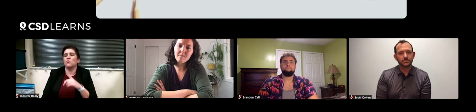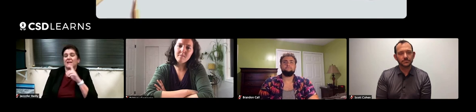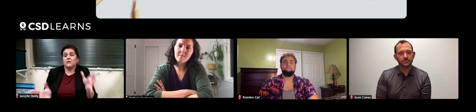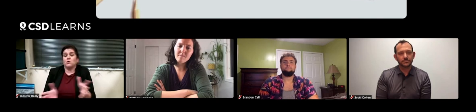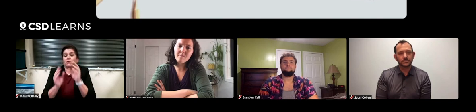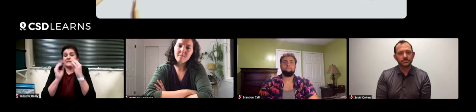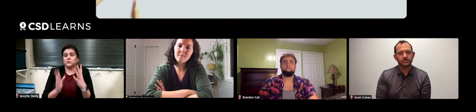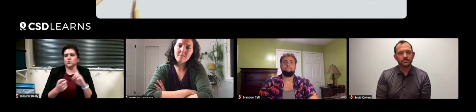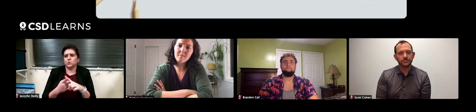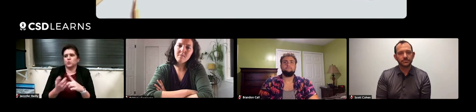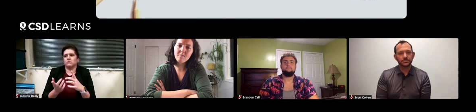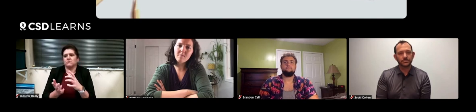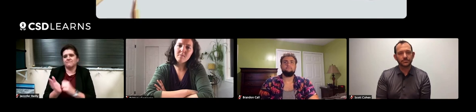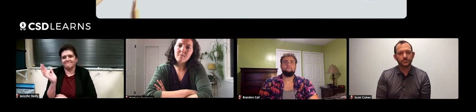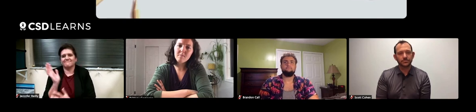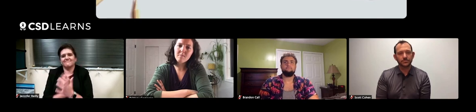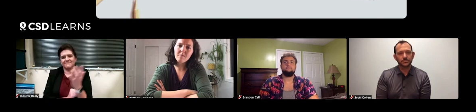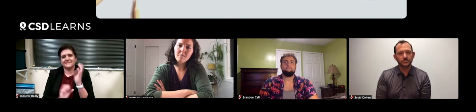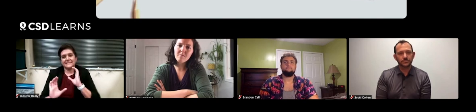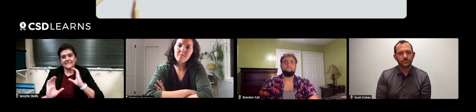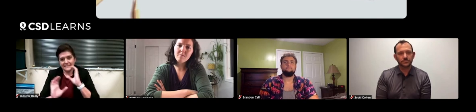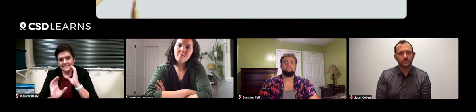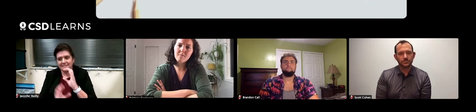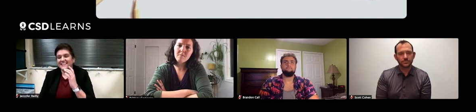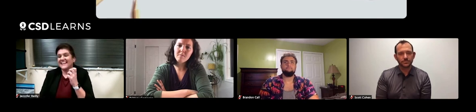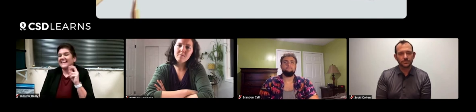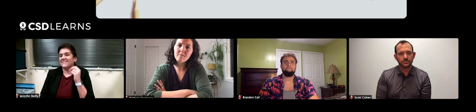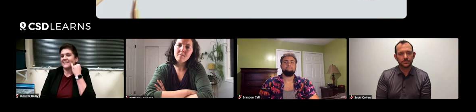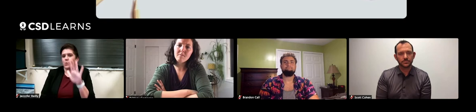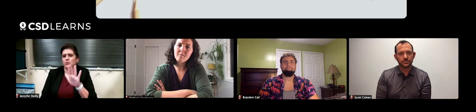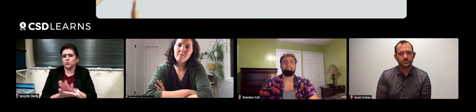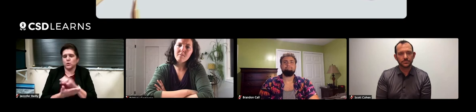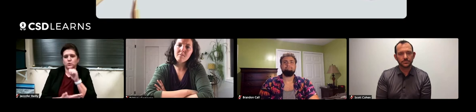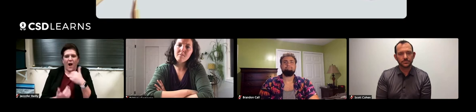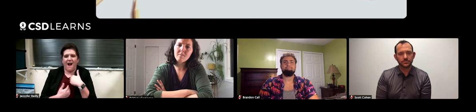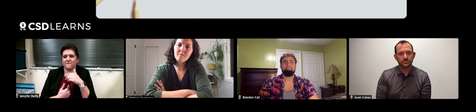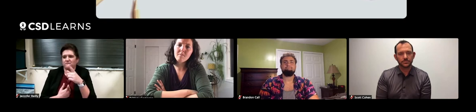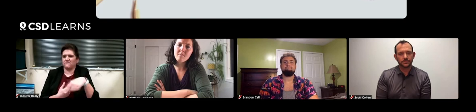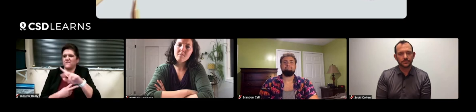So this teacher really encouraged me to do some hands-on exploration. If your school doesn't have